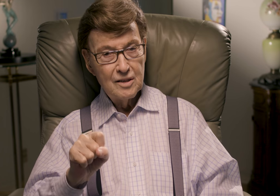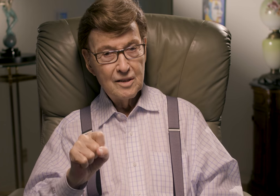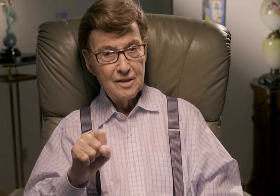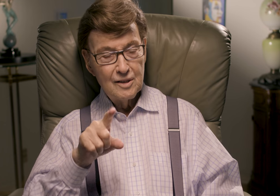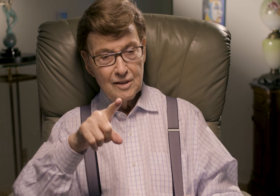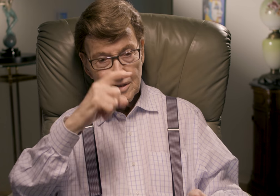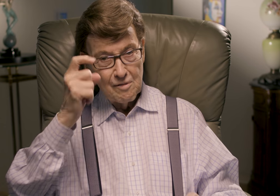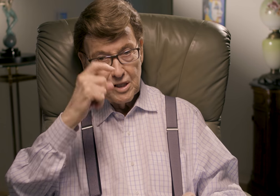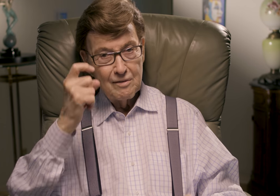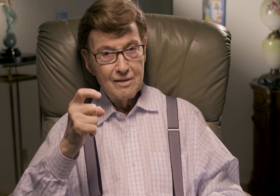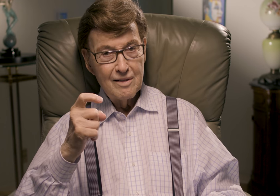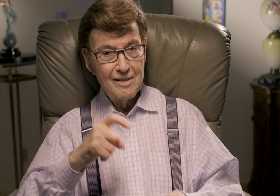in the summer time."